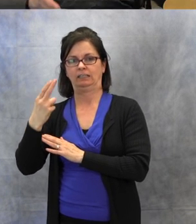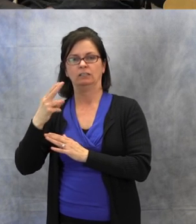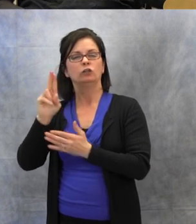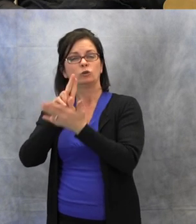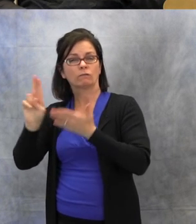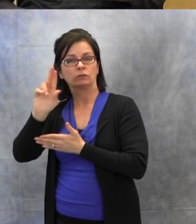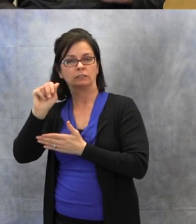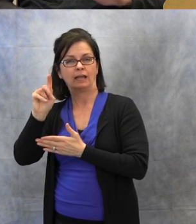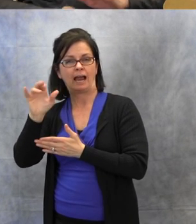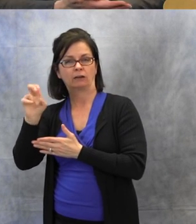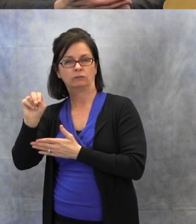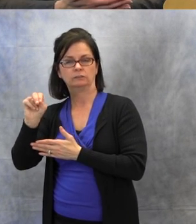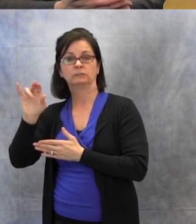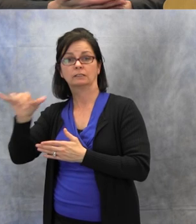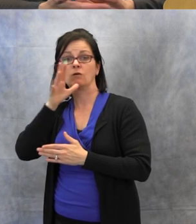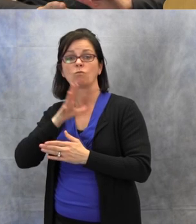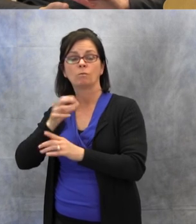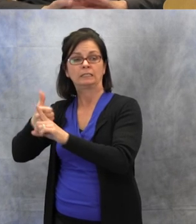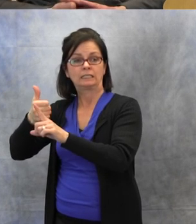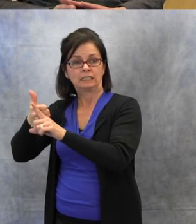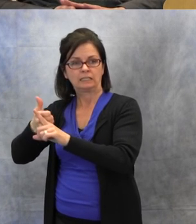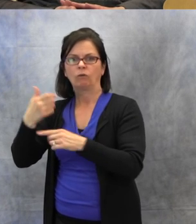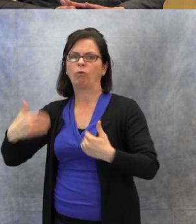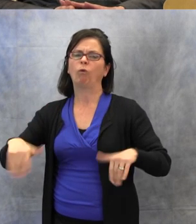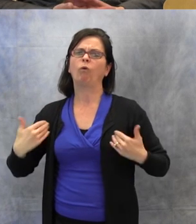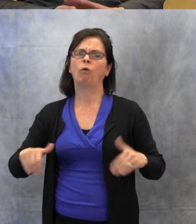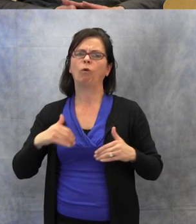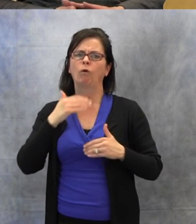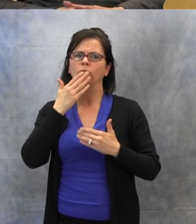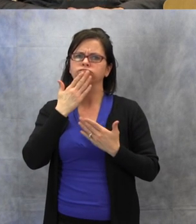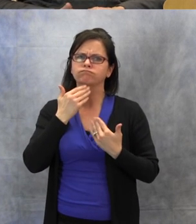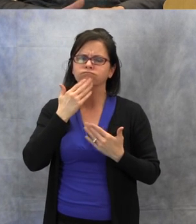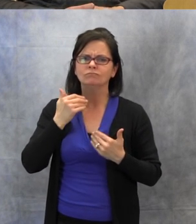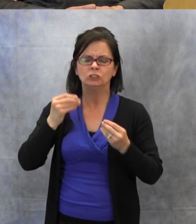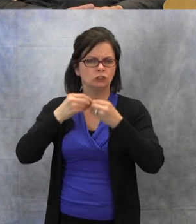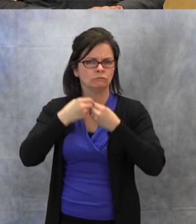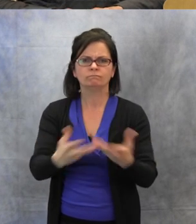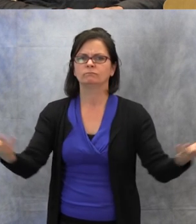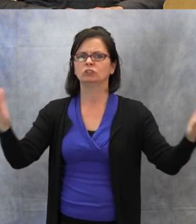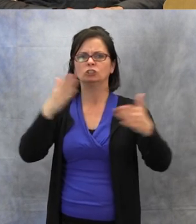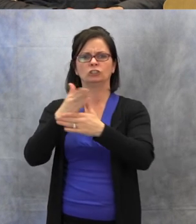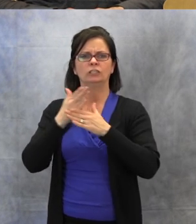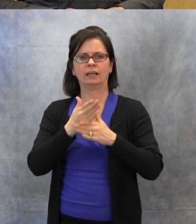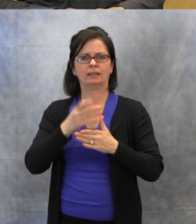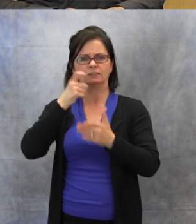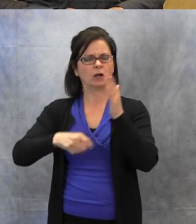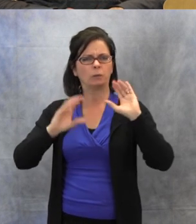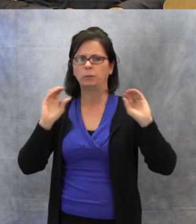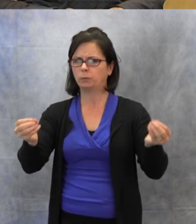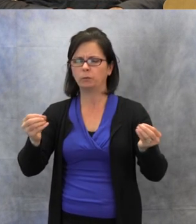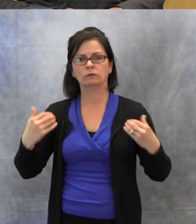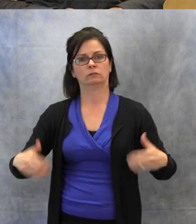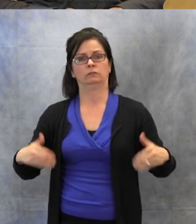on this website. It has twelve different lessons, and I'm using it with the high school students